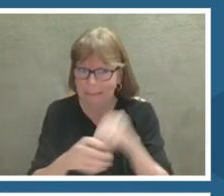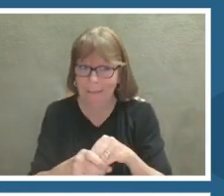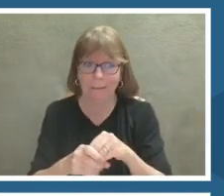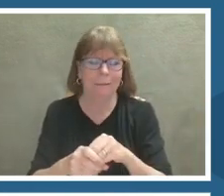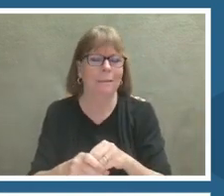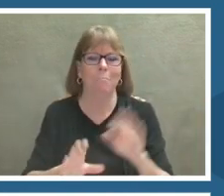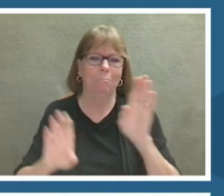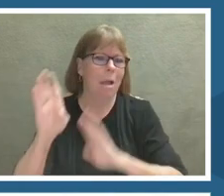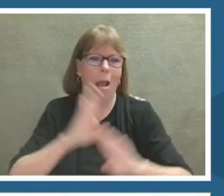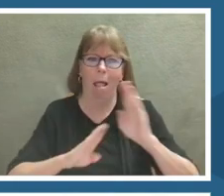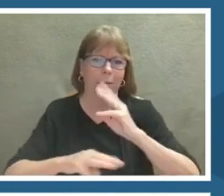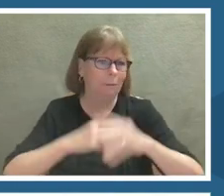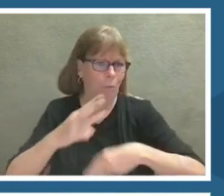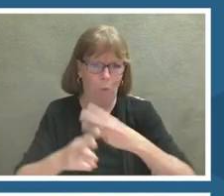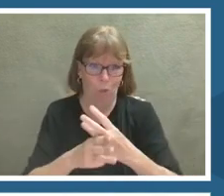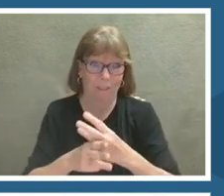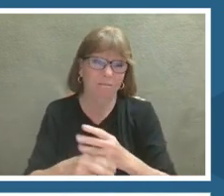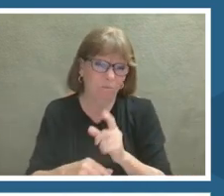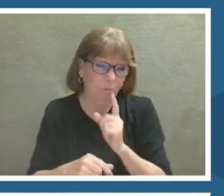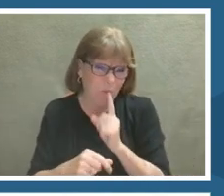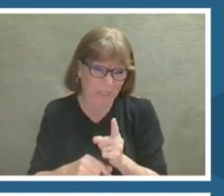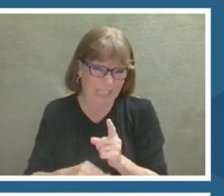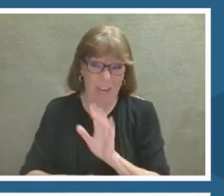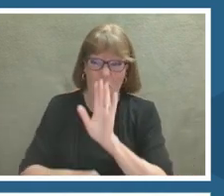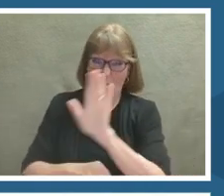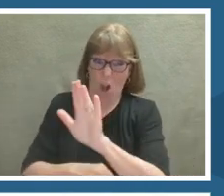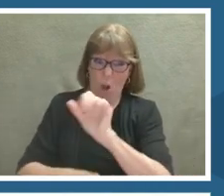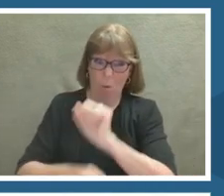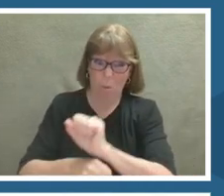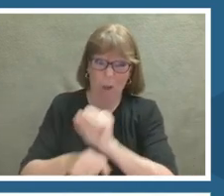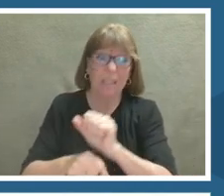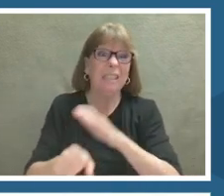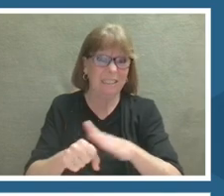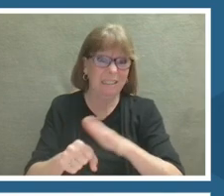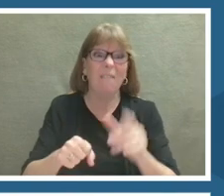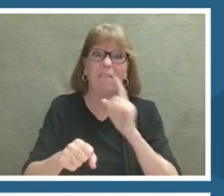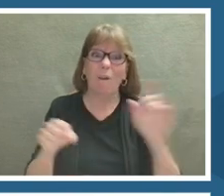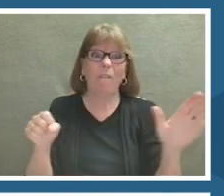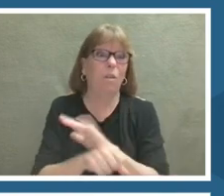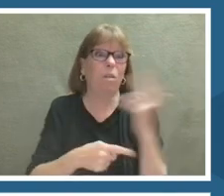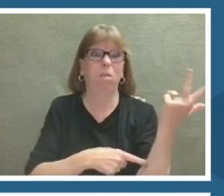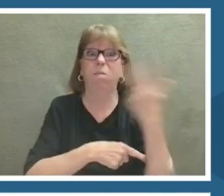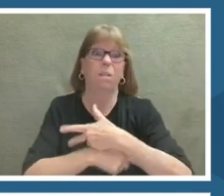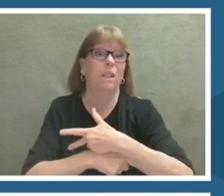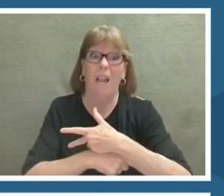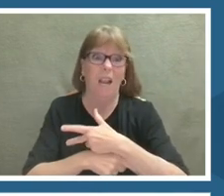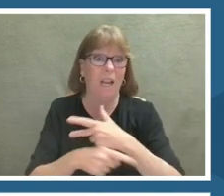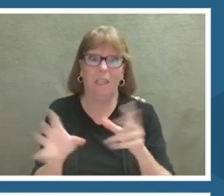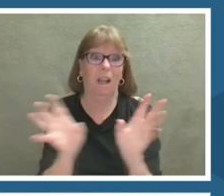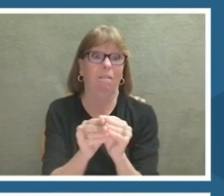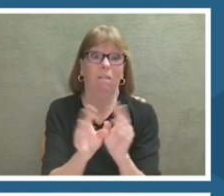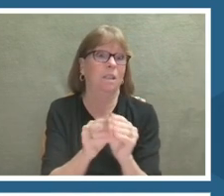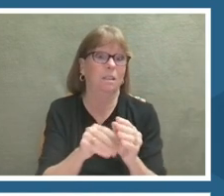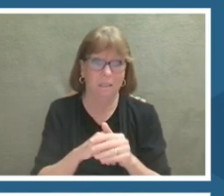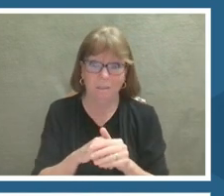just on the projects she has worked on. The next slide goes over what we were thinking when we were doing this.